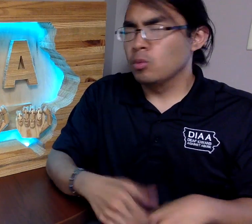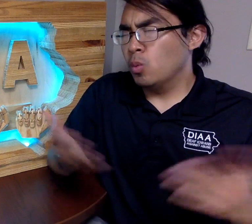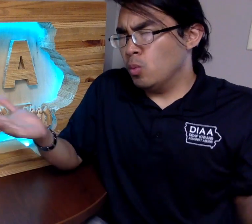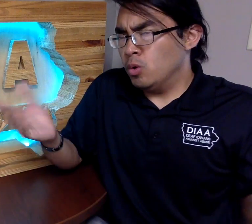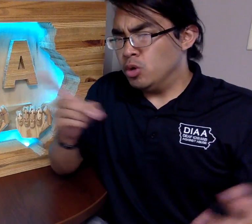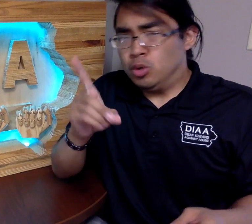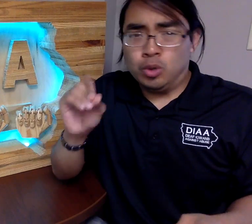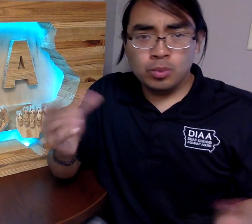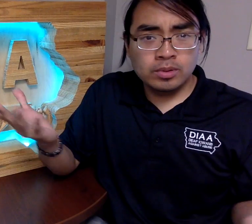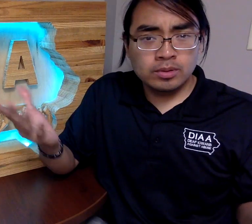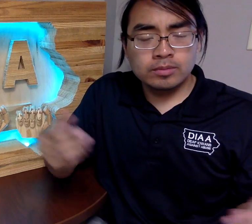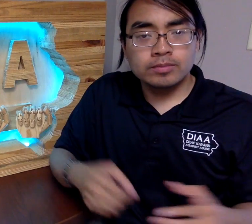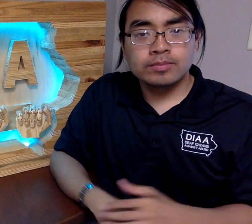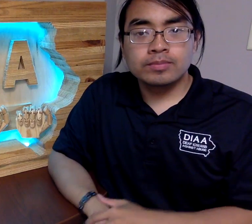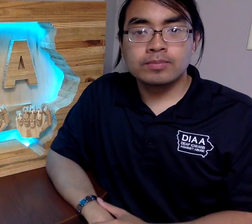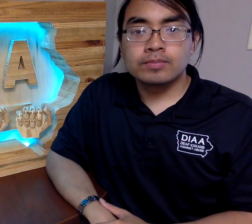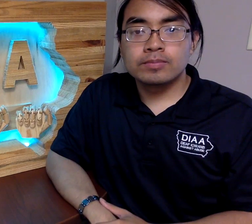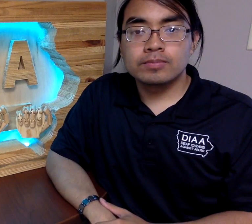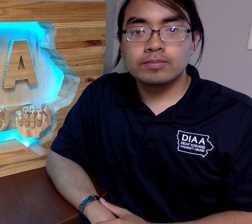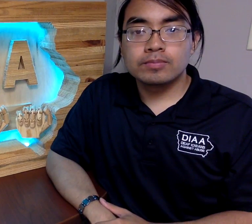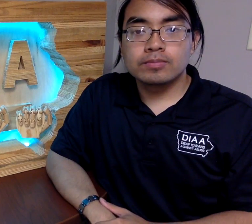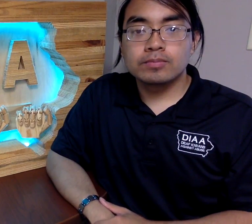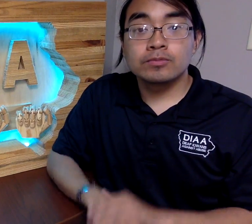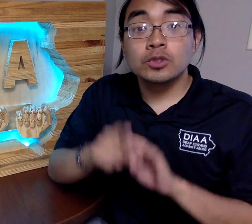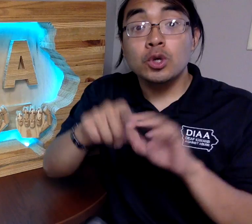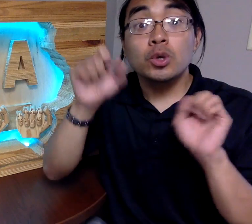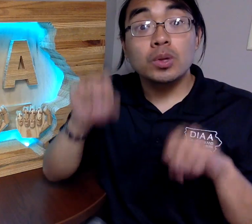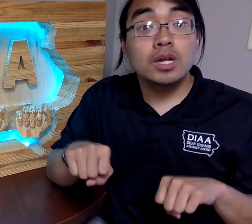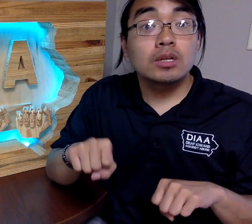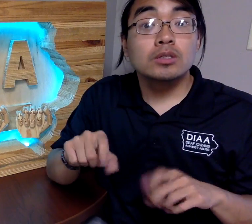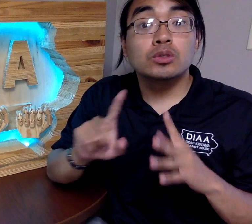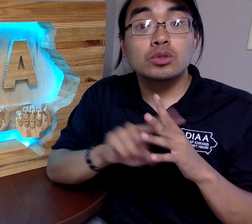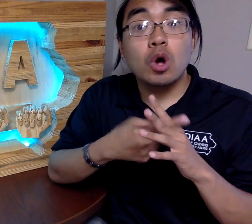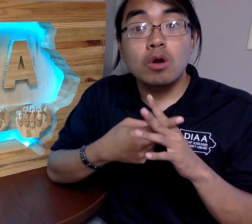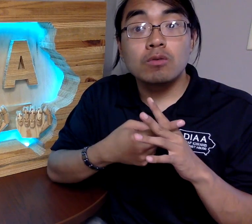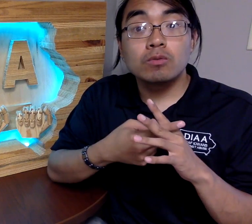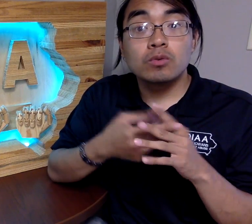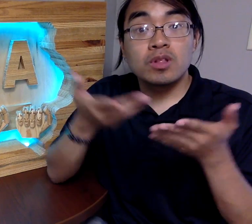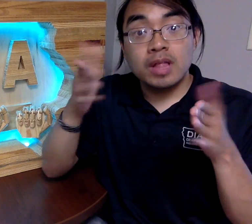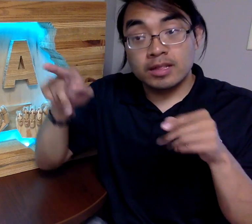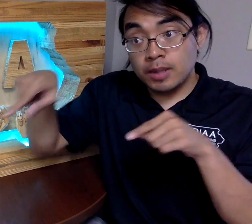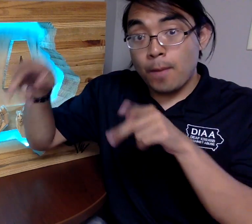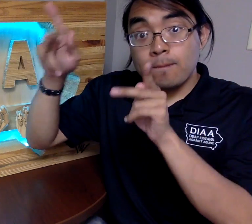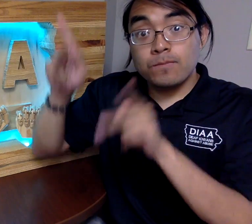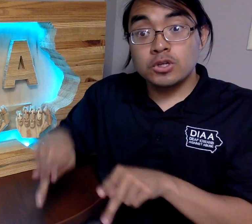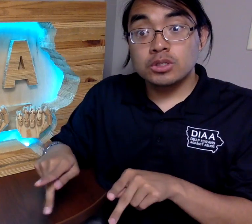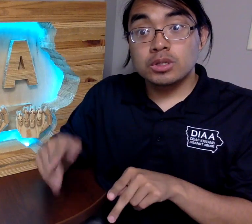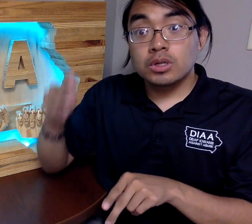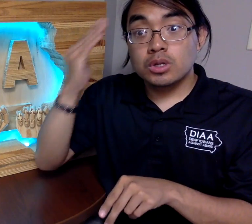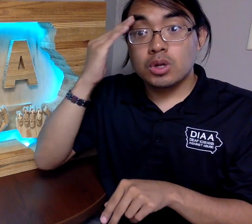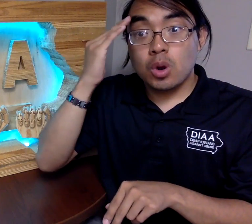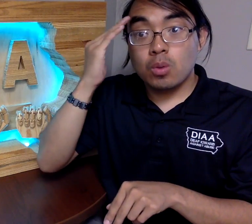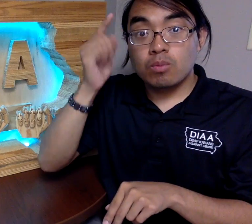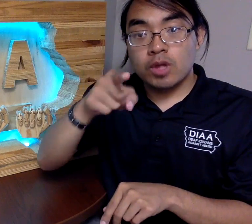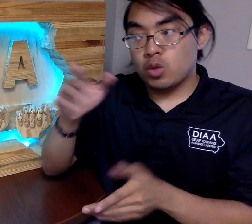What do you do? You can start off with letting this individual know